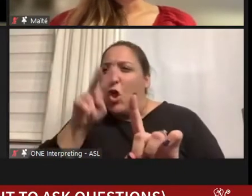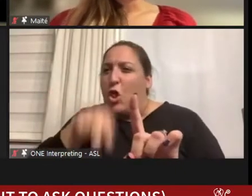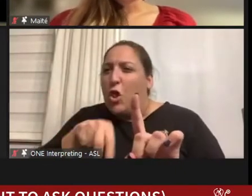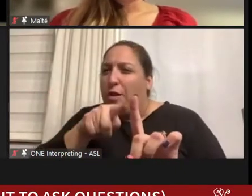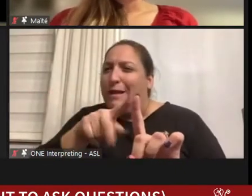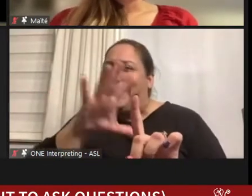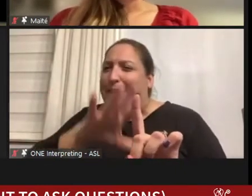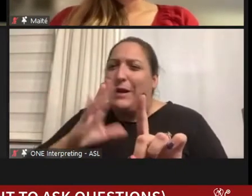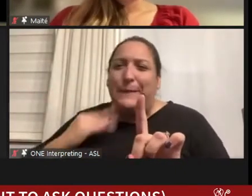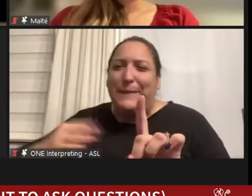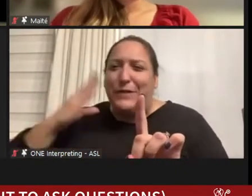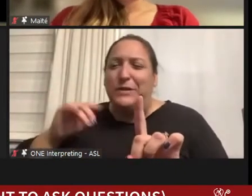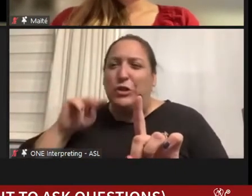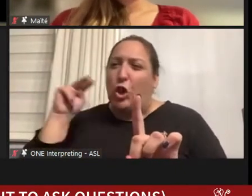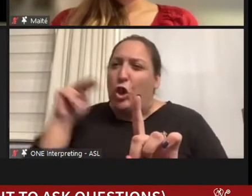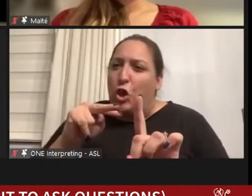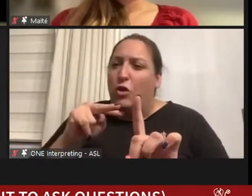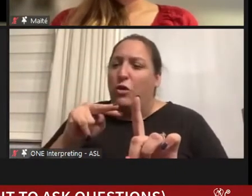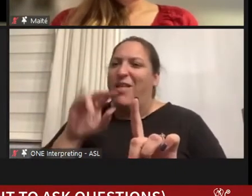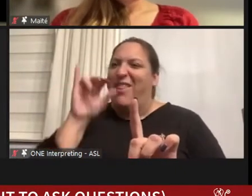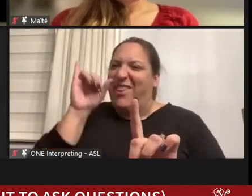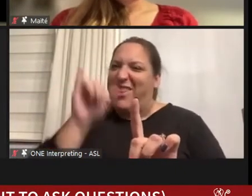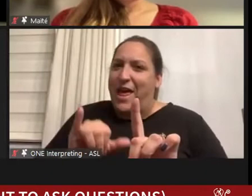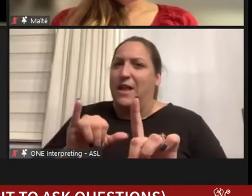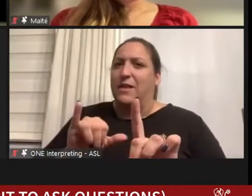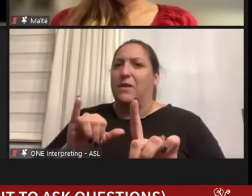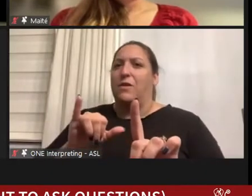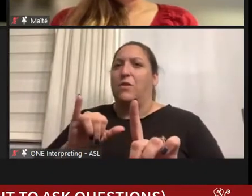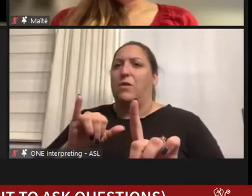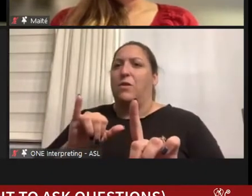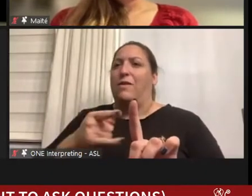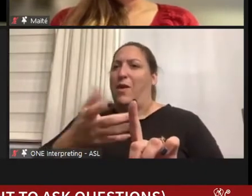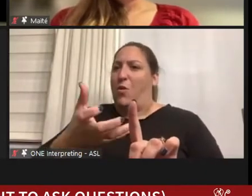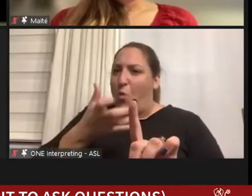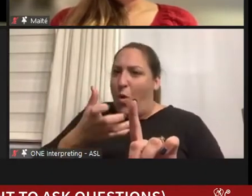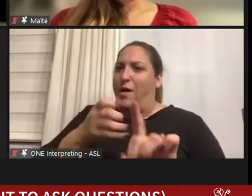and understand that this is where they want to keep going to go I think Stanford is the